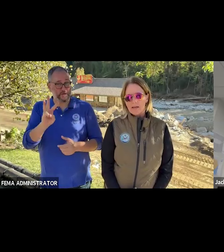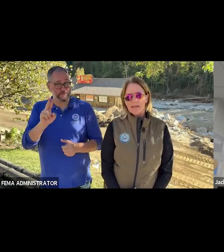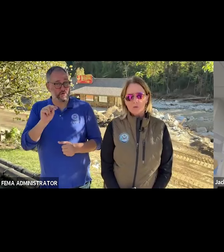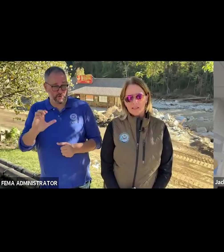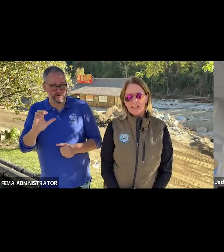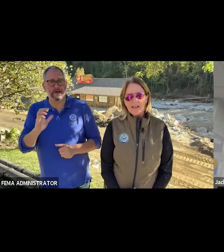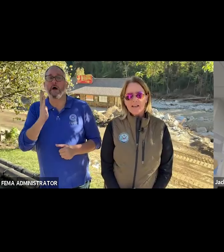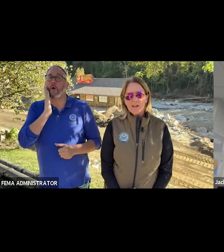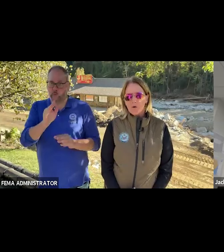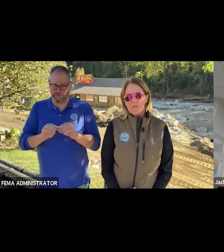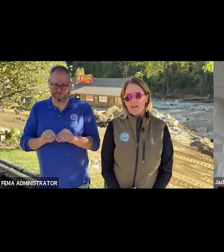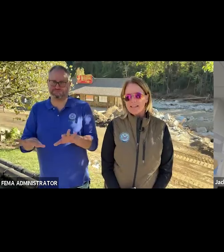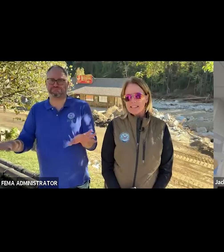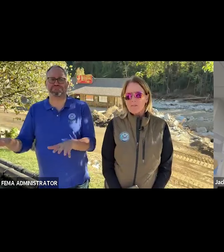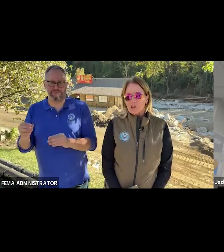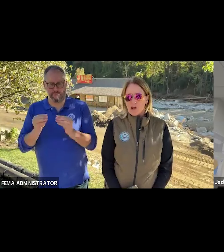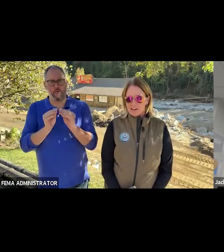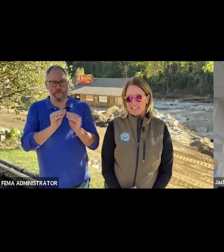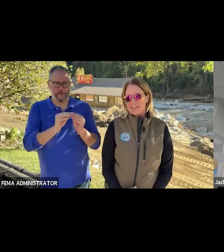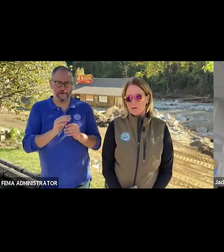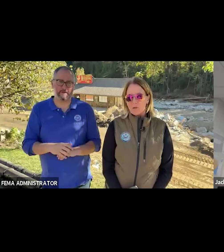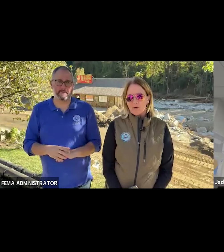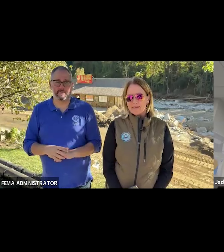And it's really, you know, we find that some of our longstanding employees